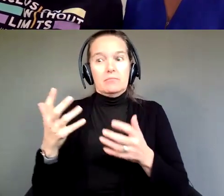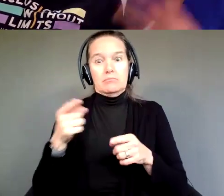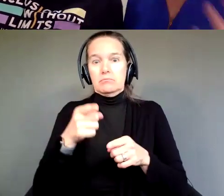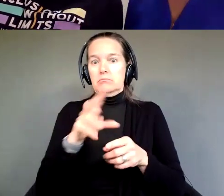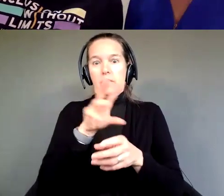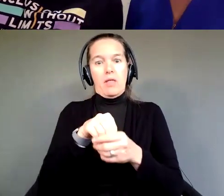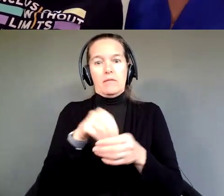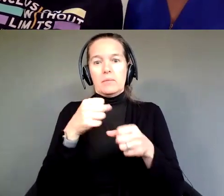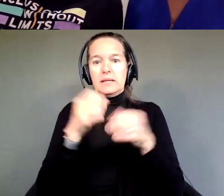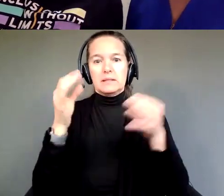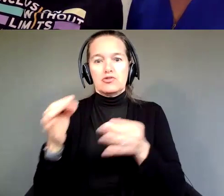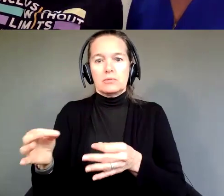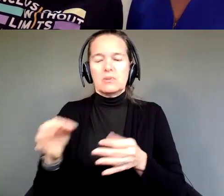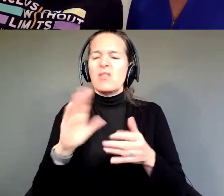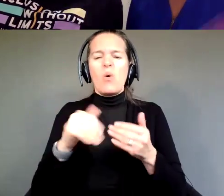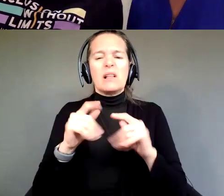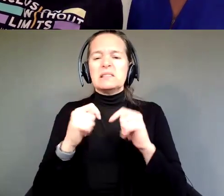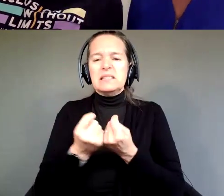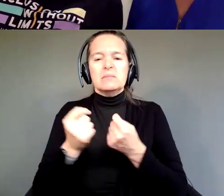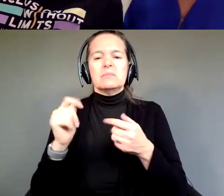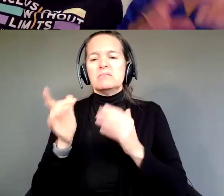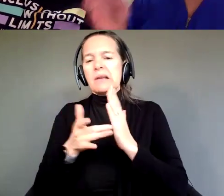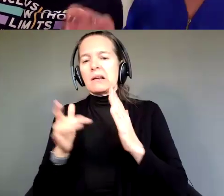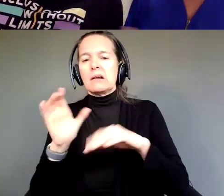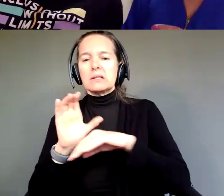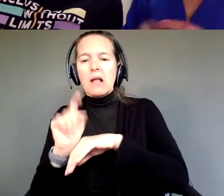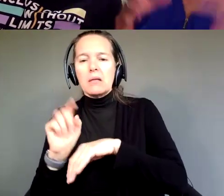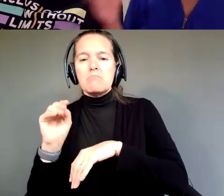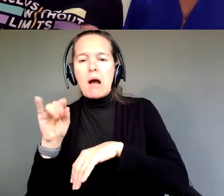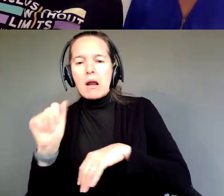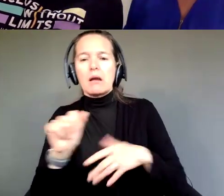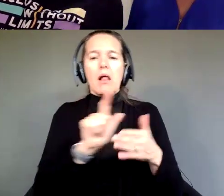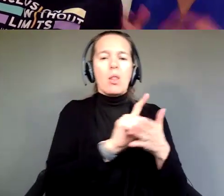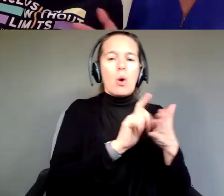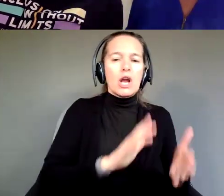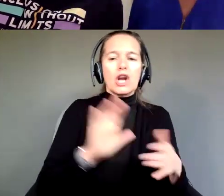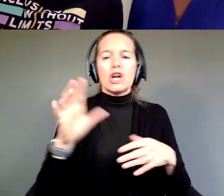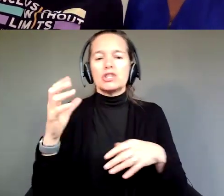Our entire team, from our CBTAC consultant, Monica, to our attorney, to his job coaches,